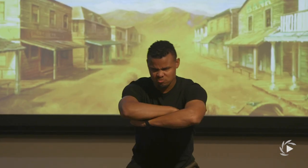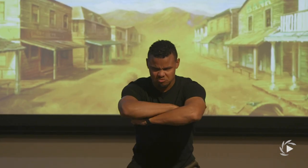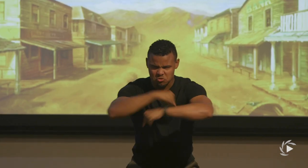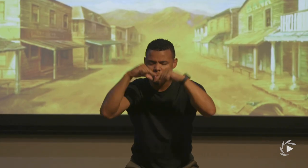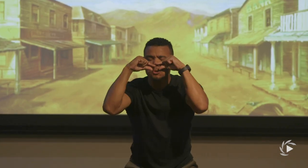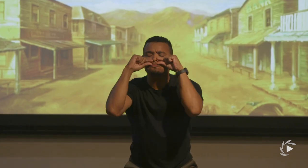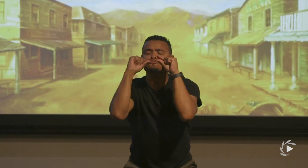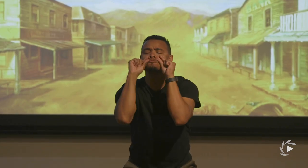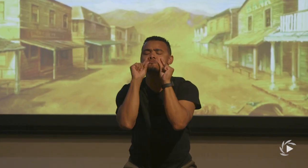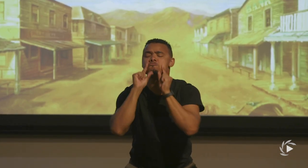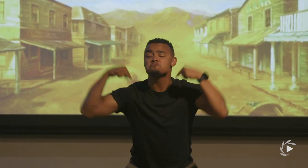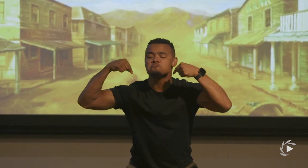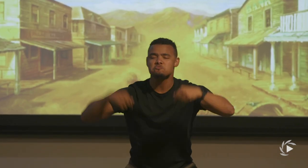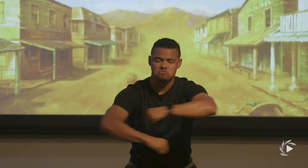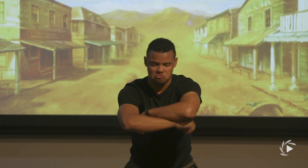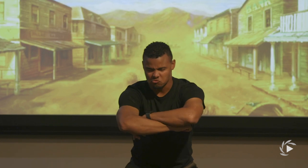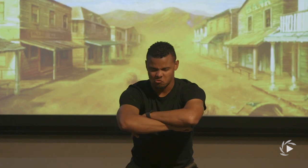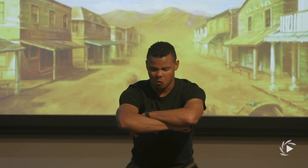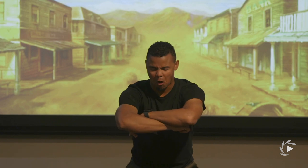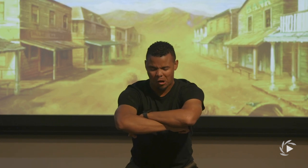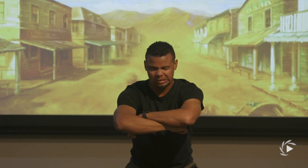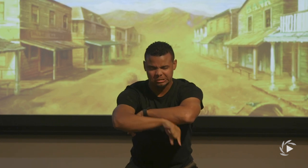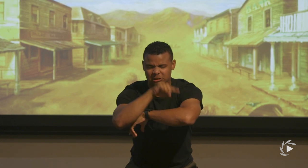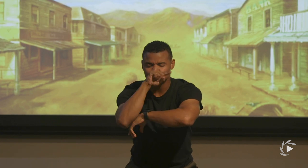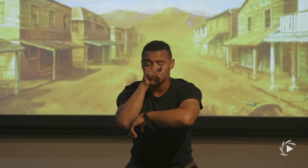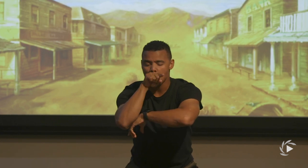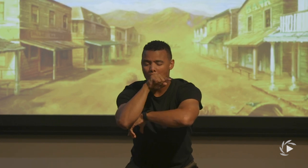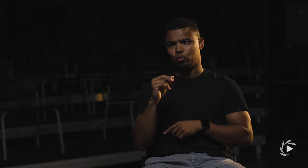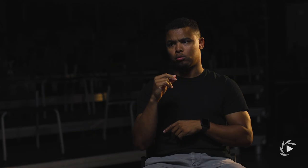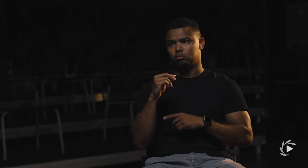and so now my son's sixth generation, and that's very rare.